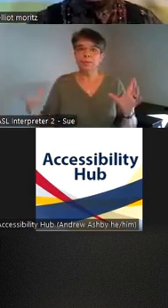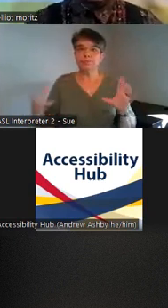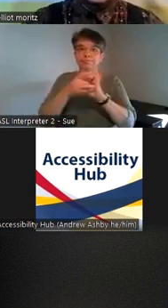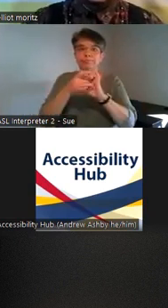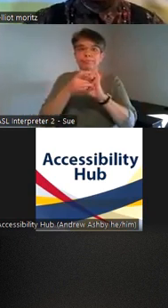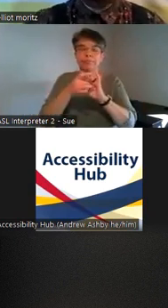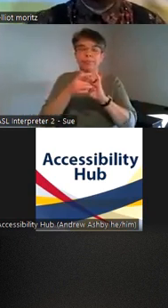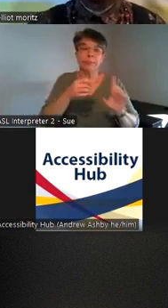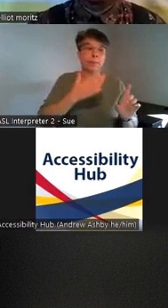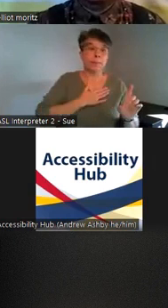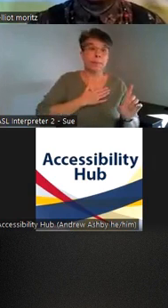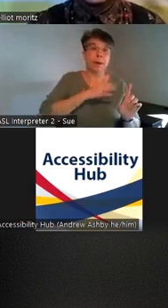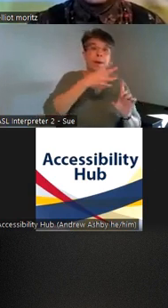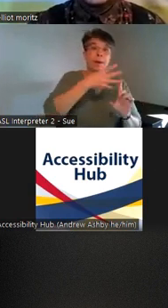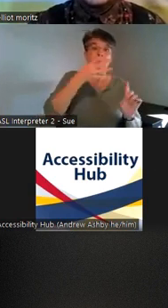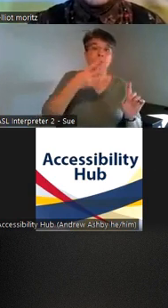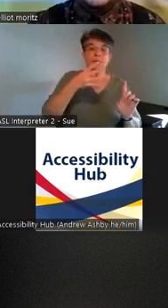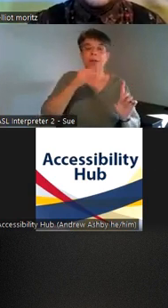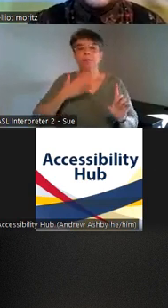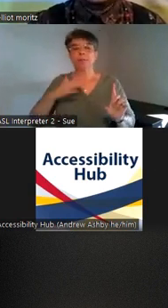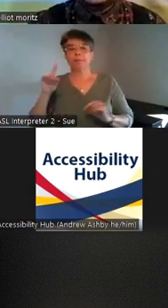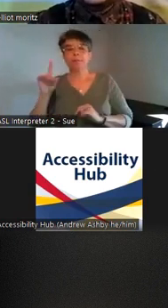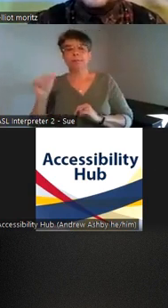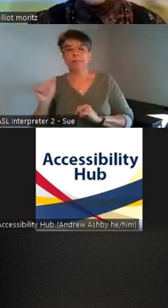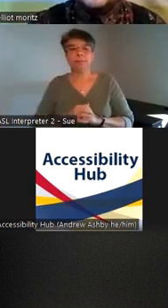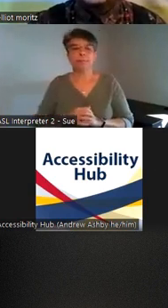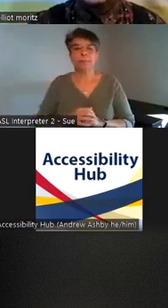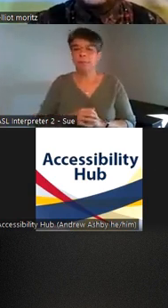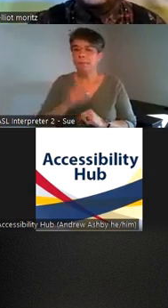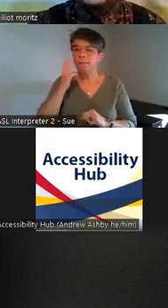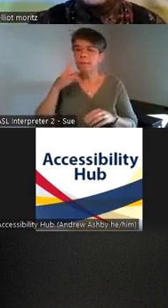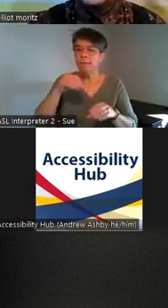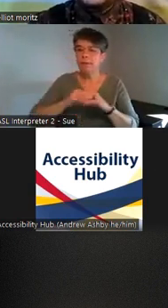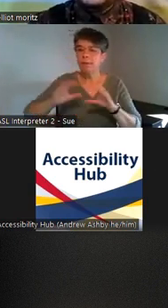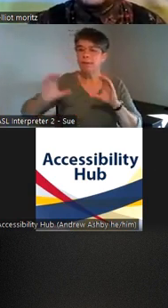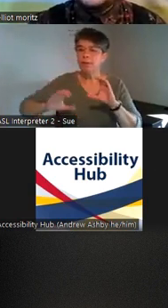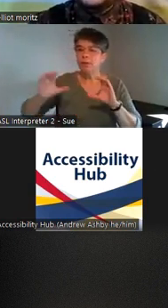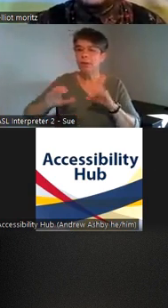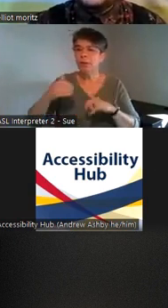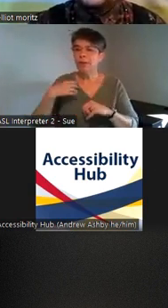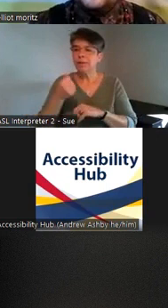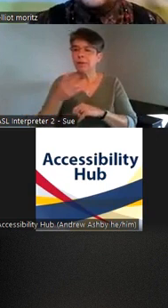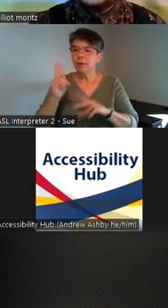queerness and disability I see in the chat we have a few questions I don't know if we want to pause